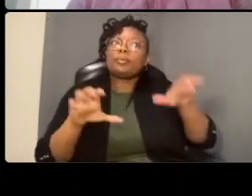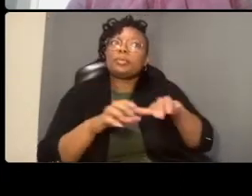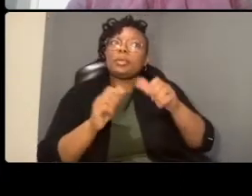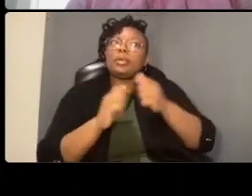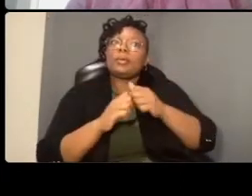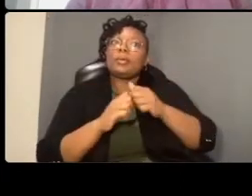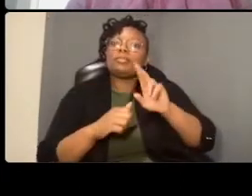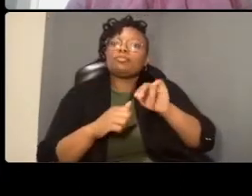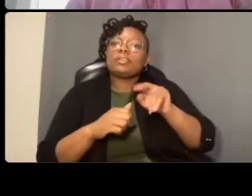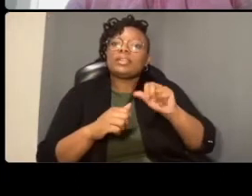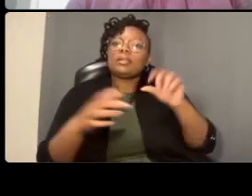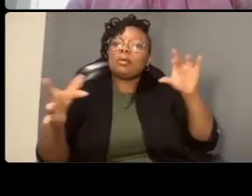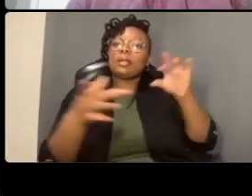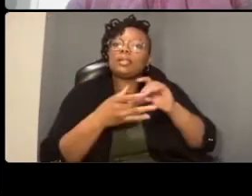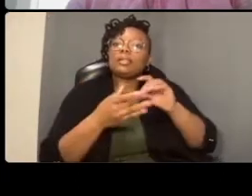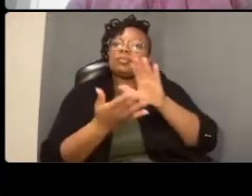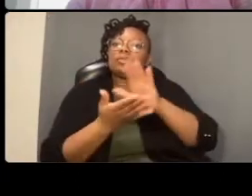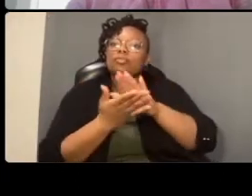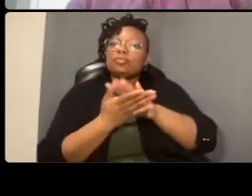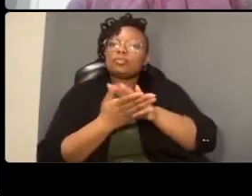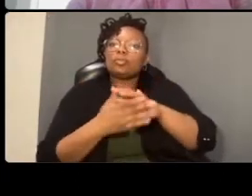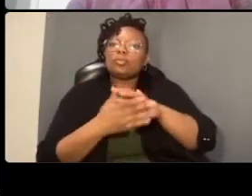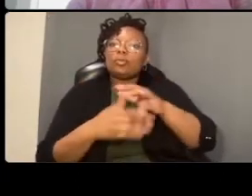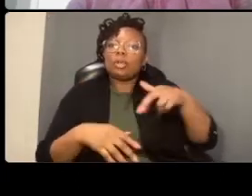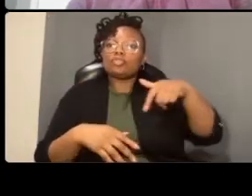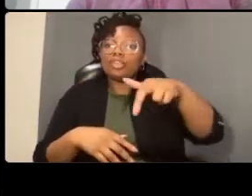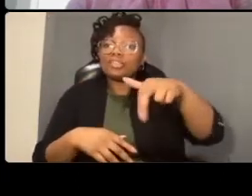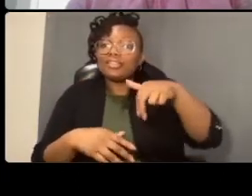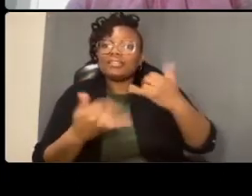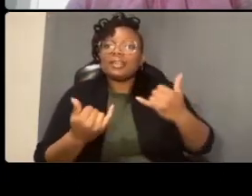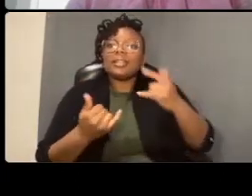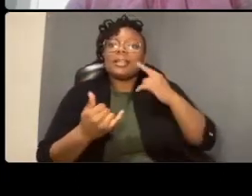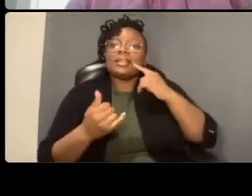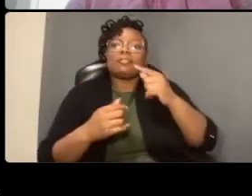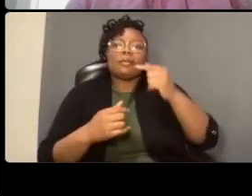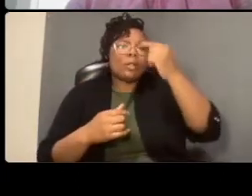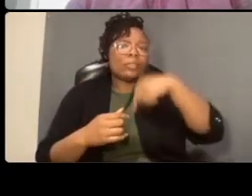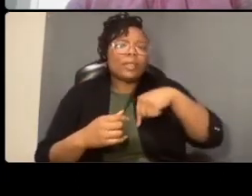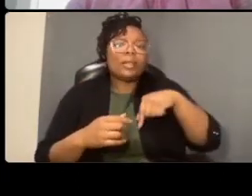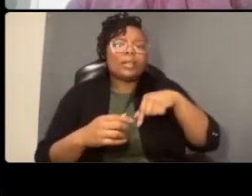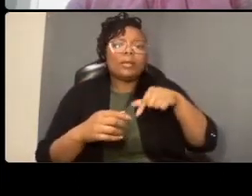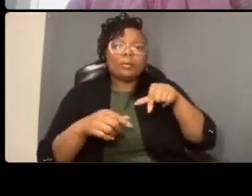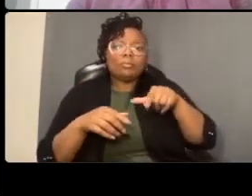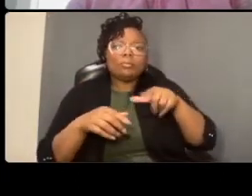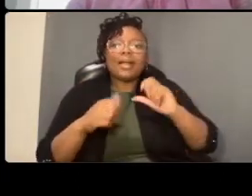to ensure that traffic isn't backed up for miles where people can't get into work sir let me just